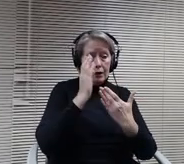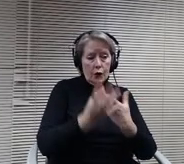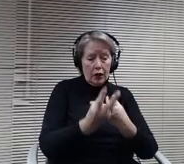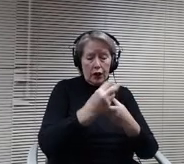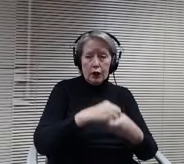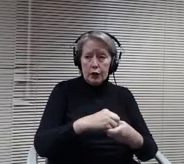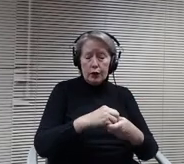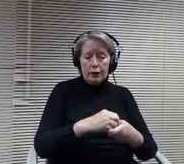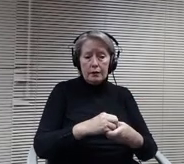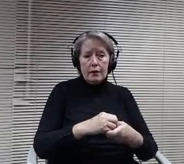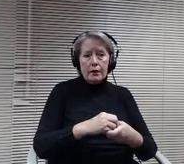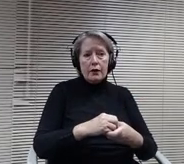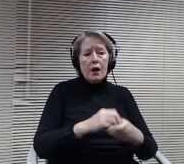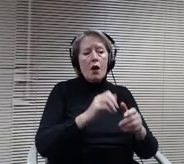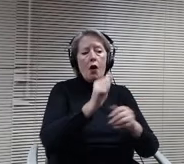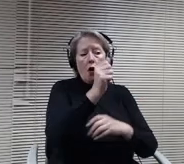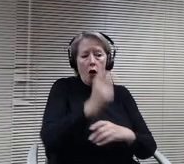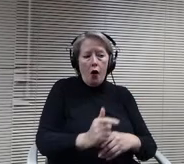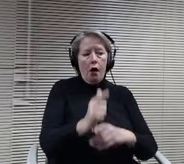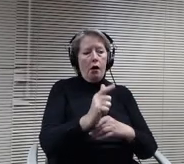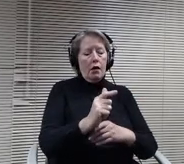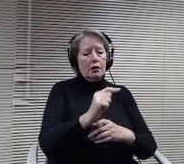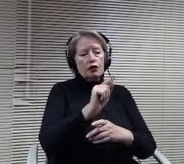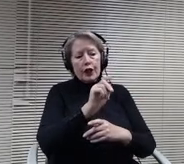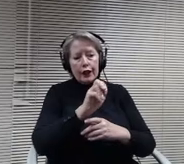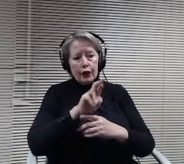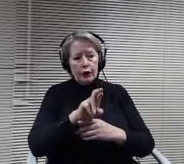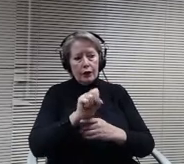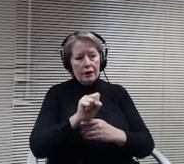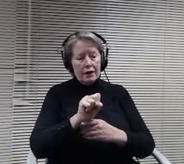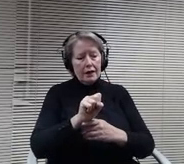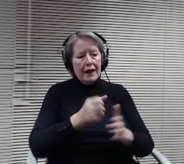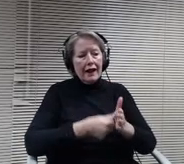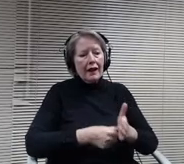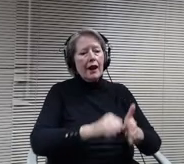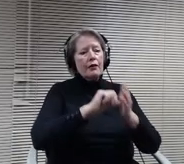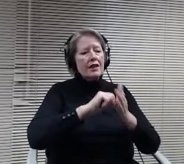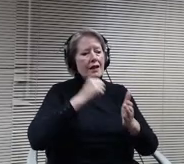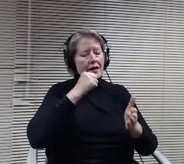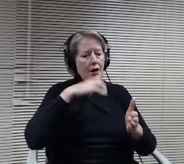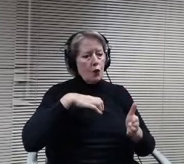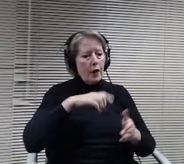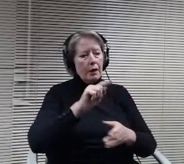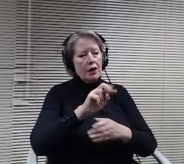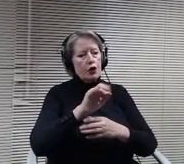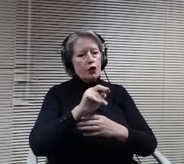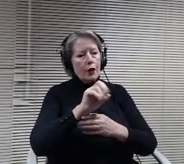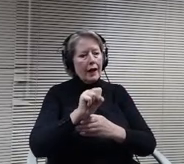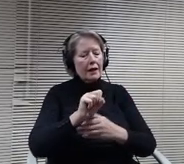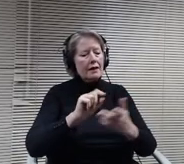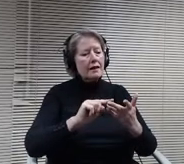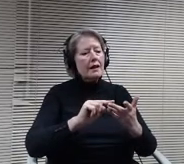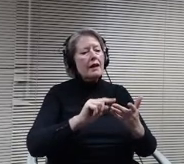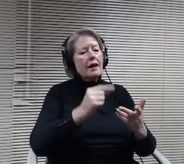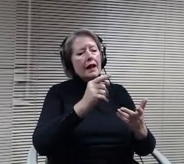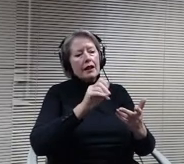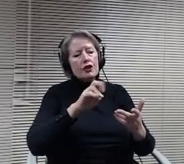genders, with specific emphasis on women, trans and gender nonconforming individuals. The contributions of people with